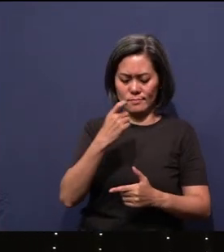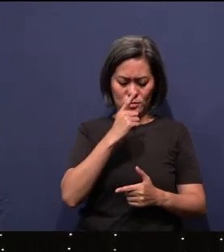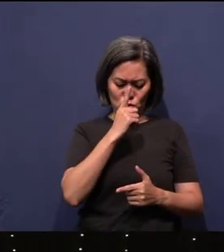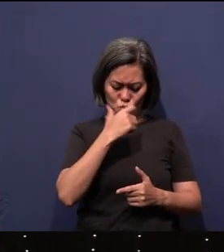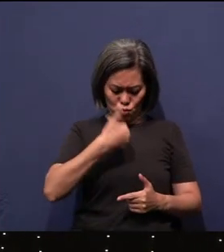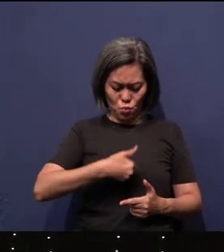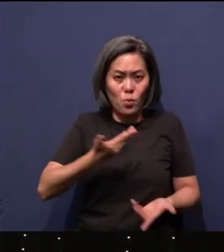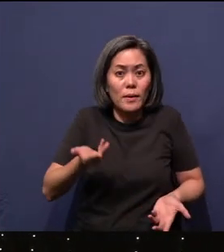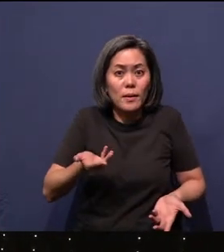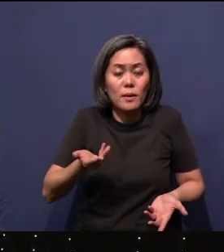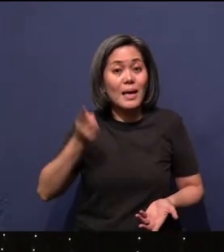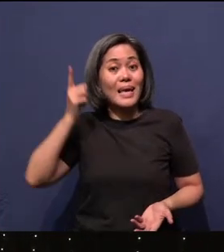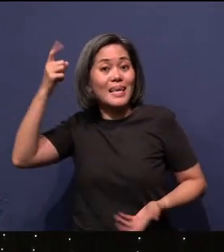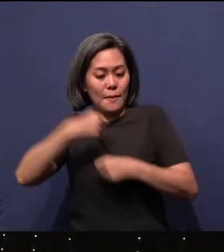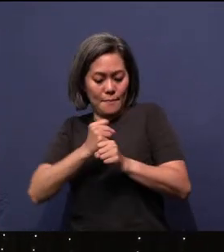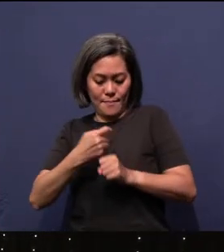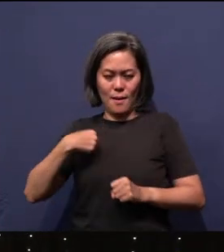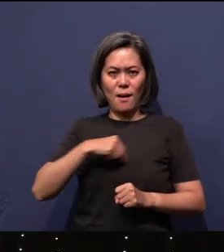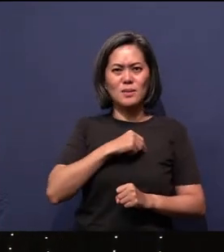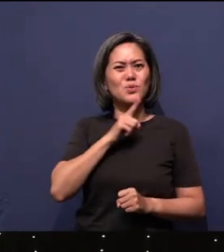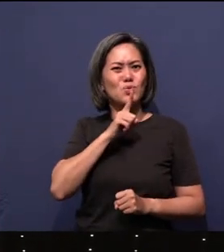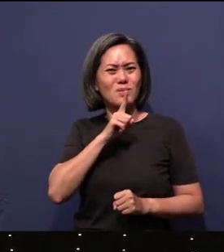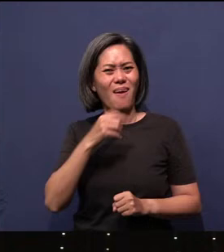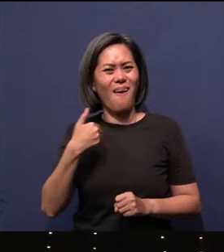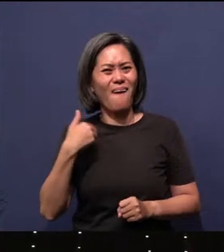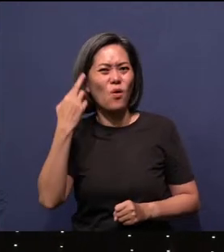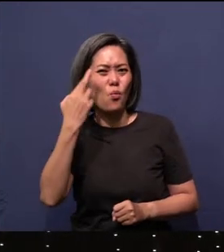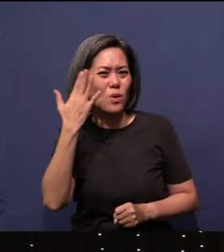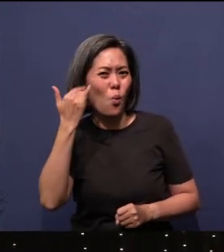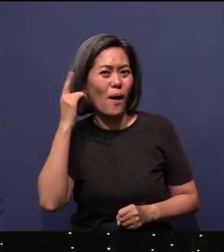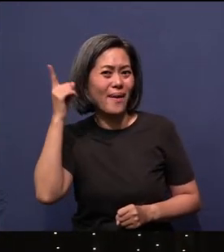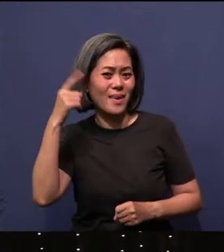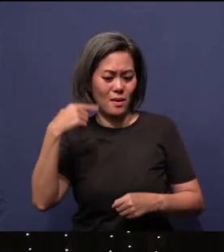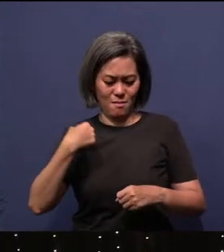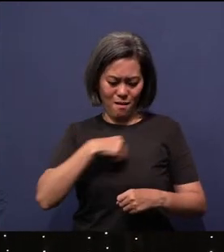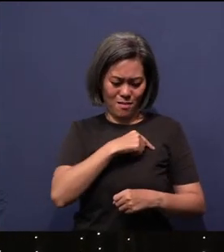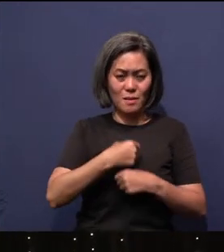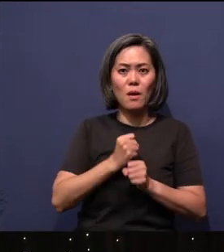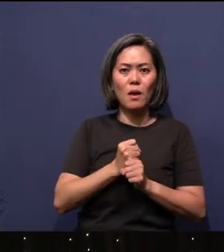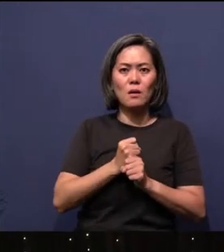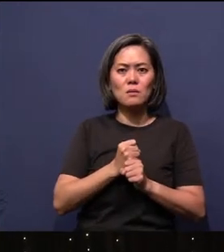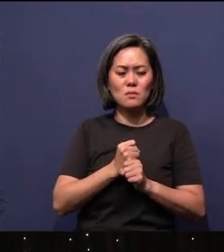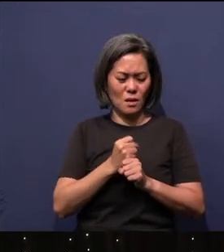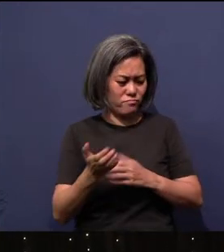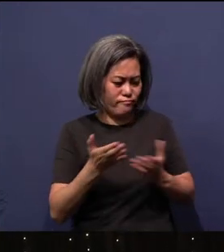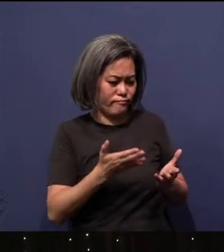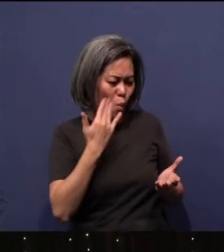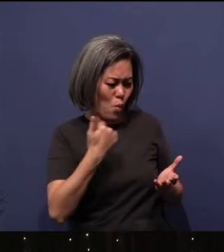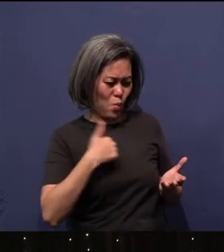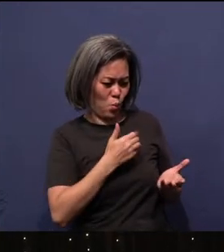He made us. Surely there's a reason why He made us! And now what are we here for? Which then leads to the